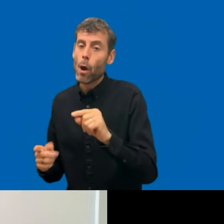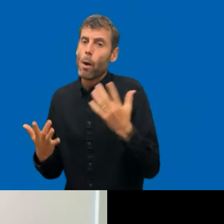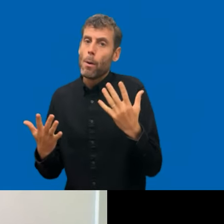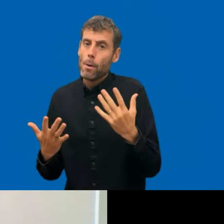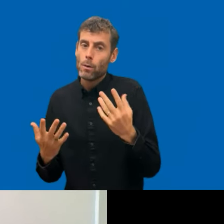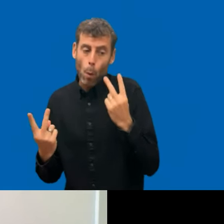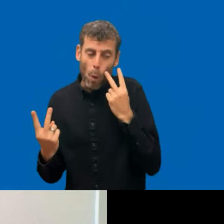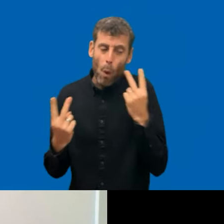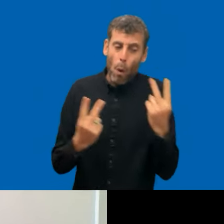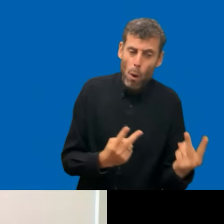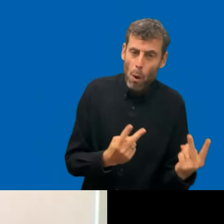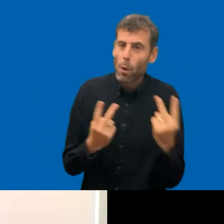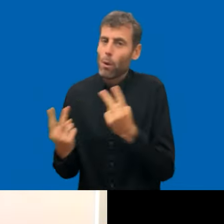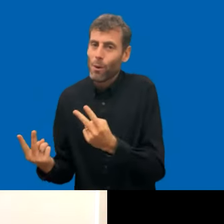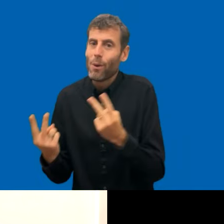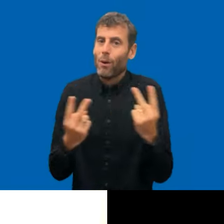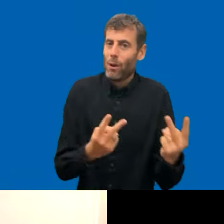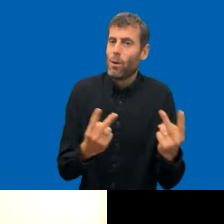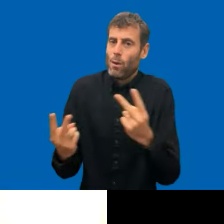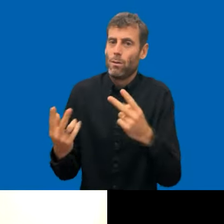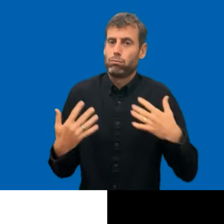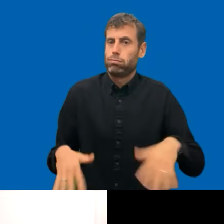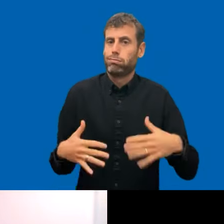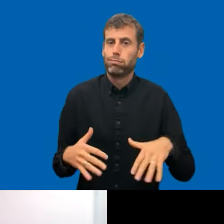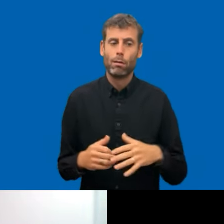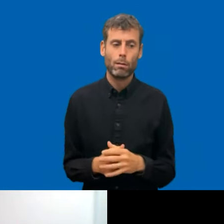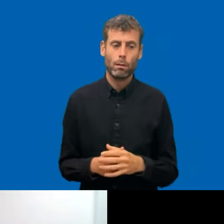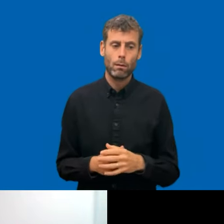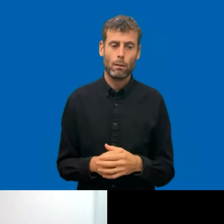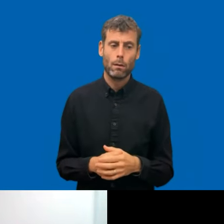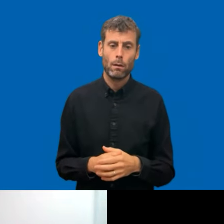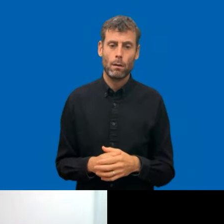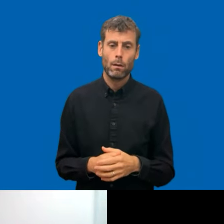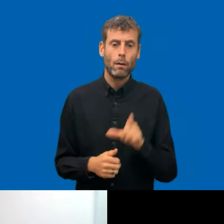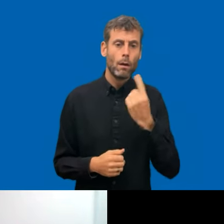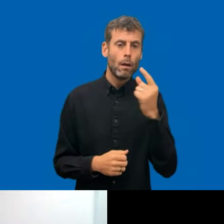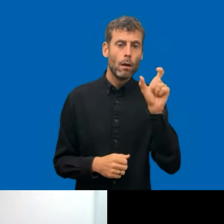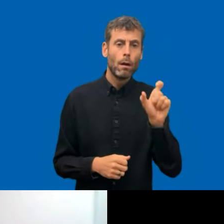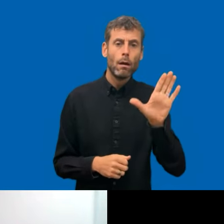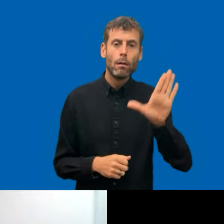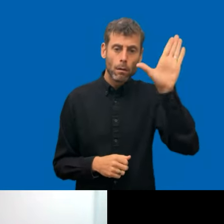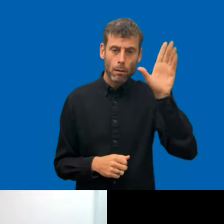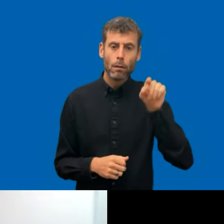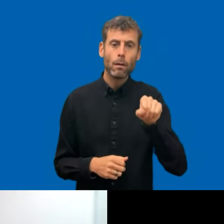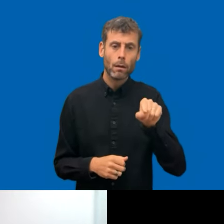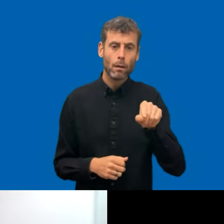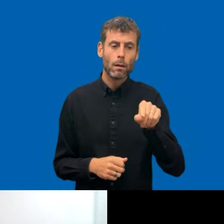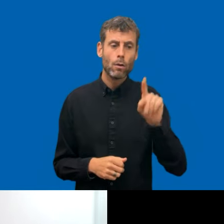I see your hand, Michael, but I will start with the question from the audience.